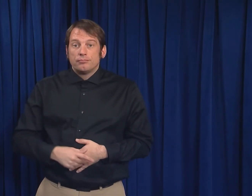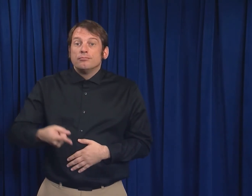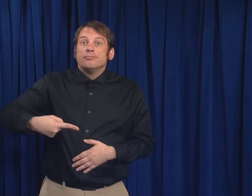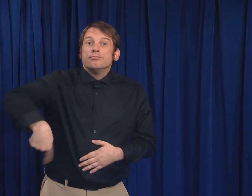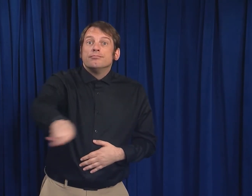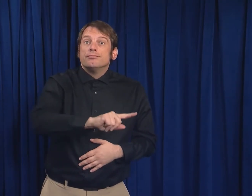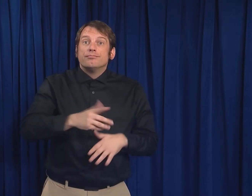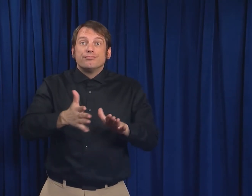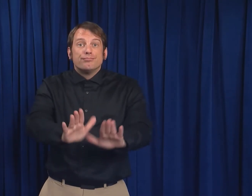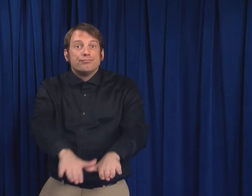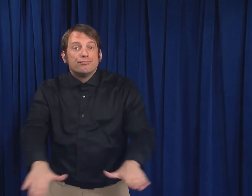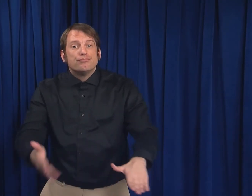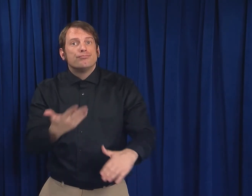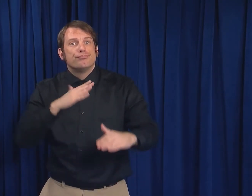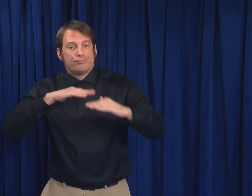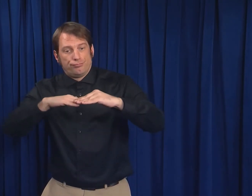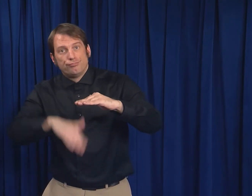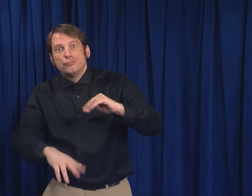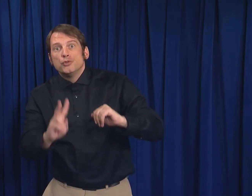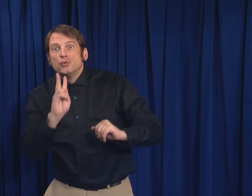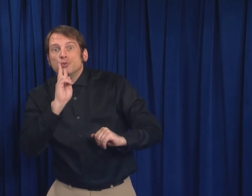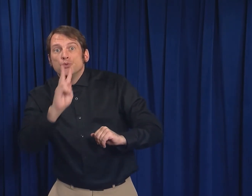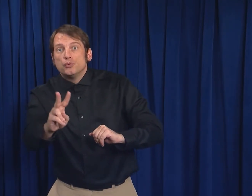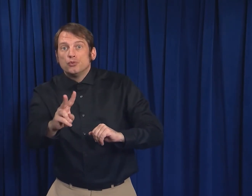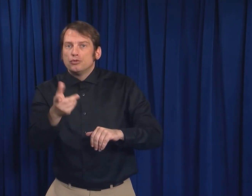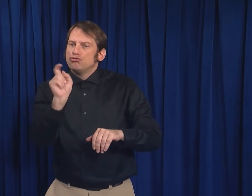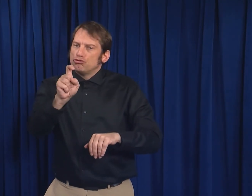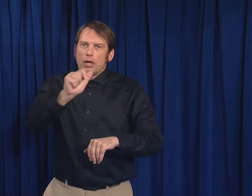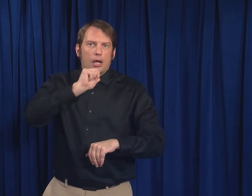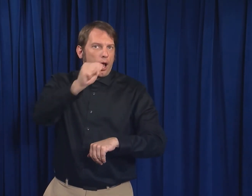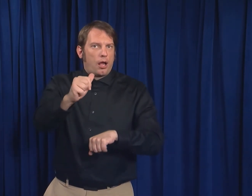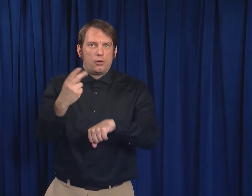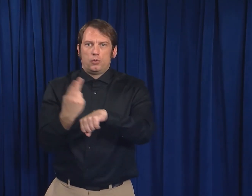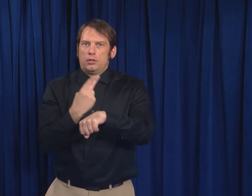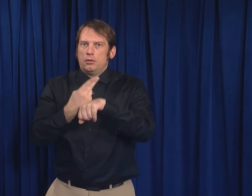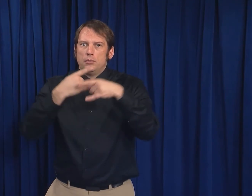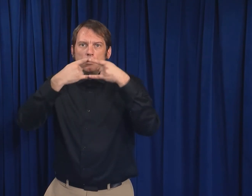No one younger than two years old should wear a mask